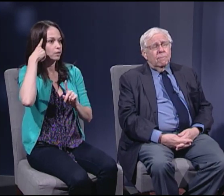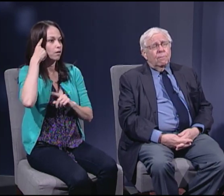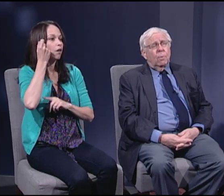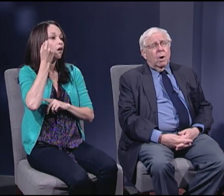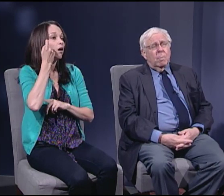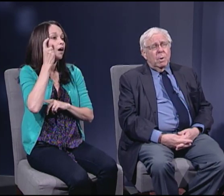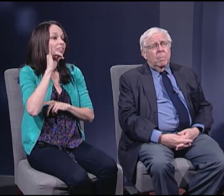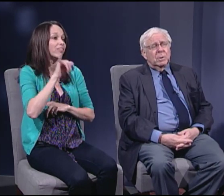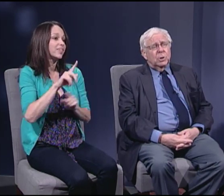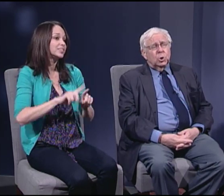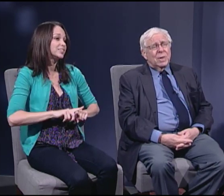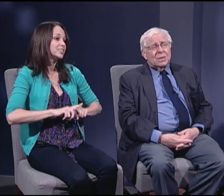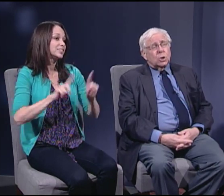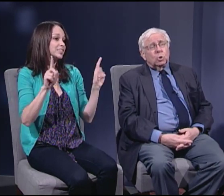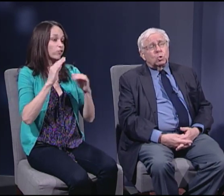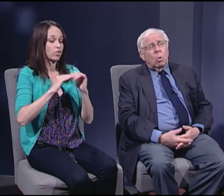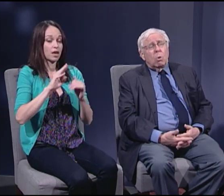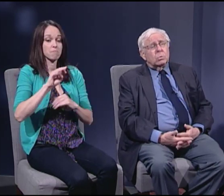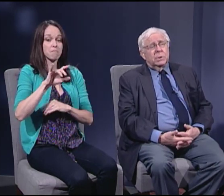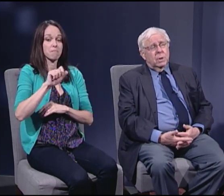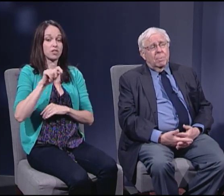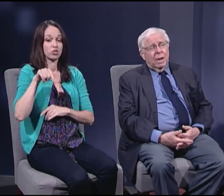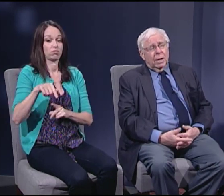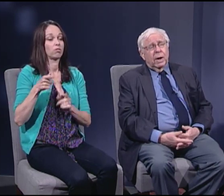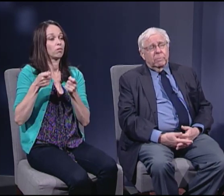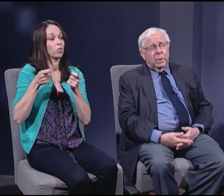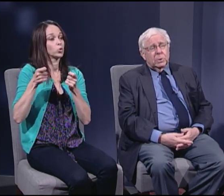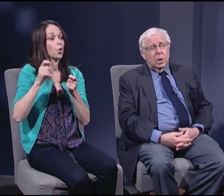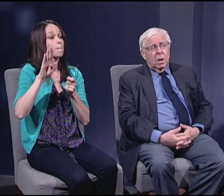from a militia that's controlled by the government.